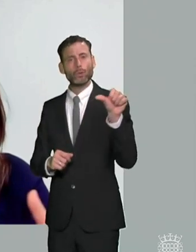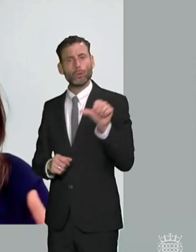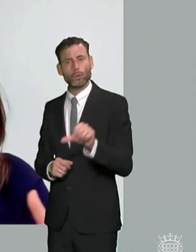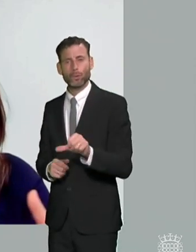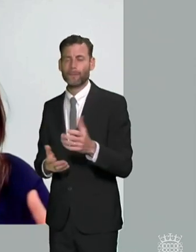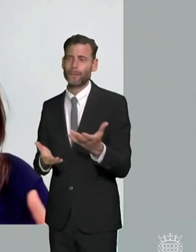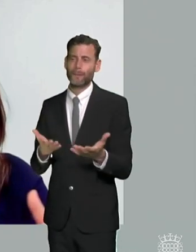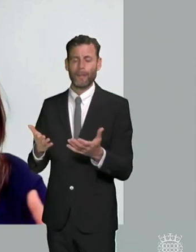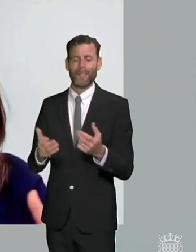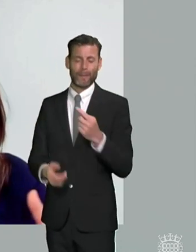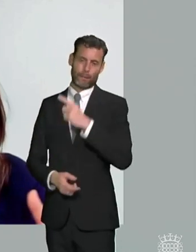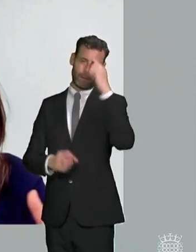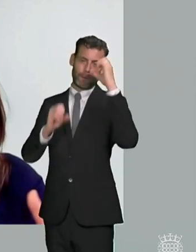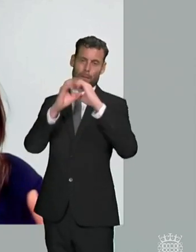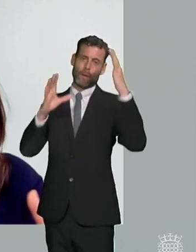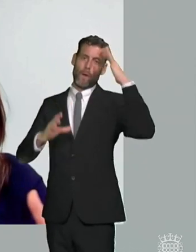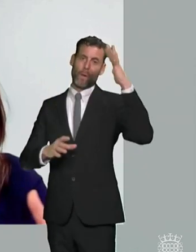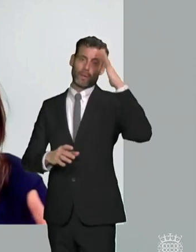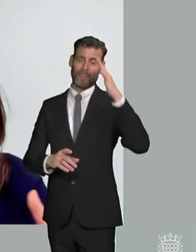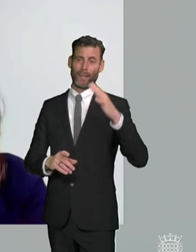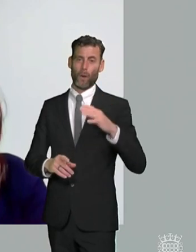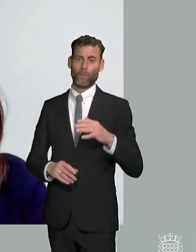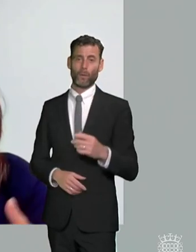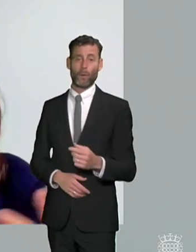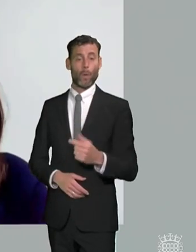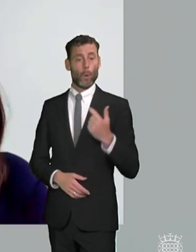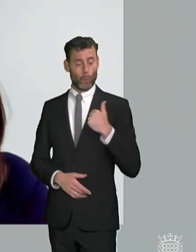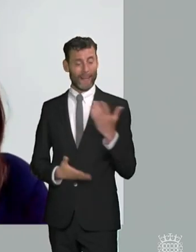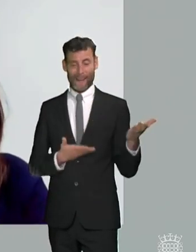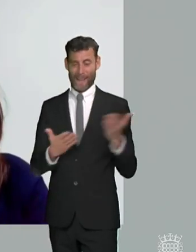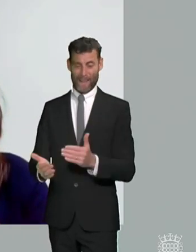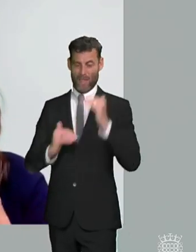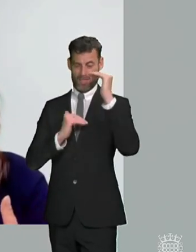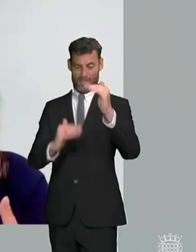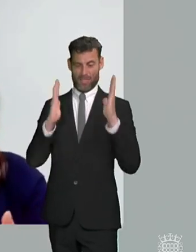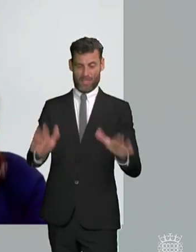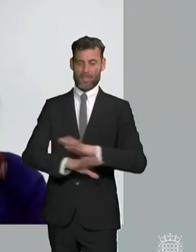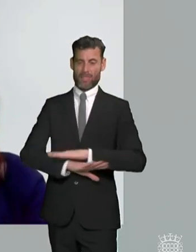of one-size-fits-all approach means that support will be capped the fact is special educational